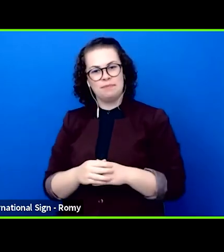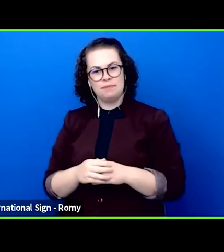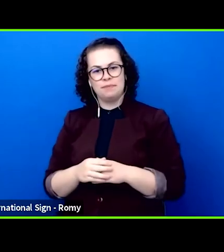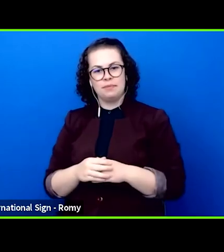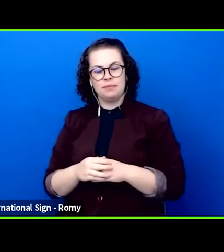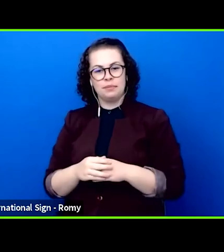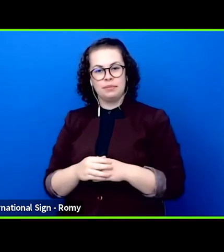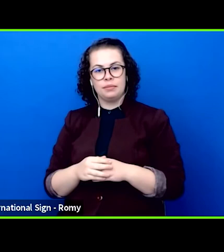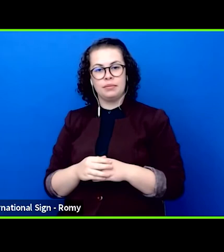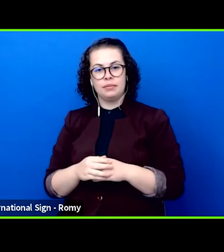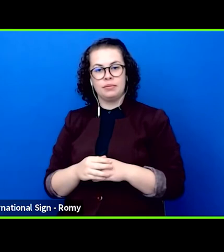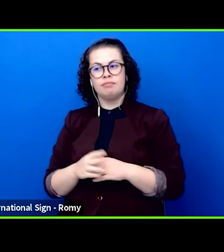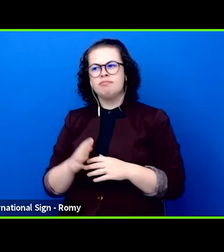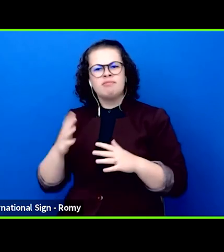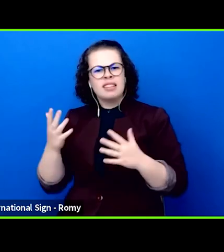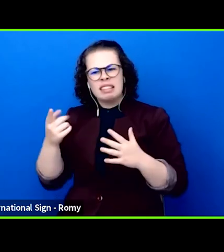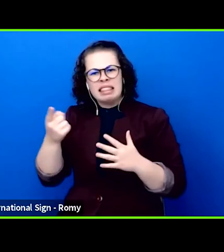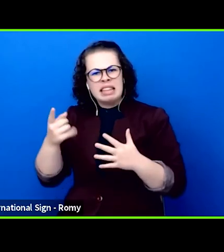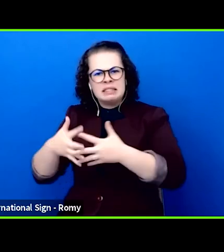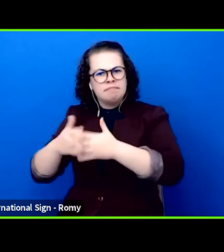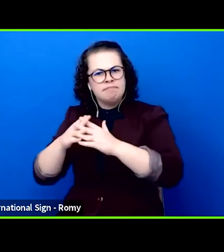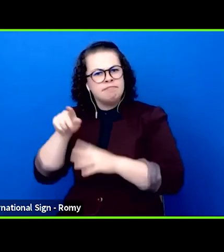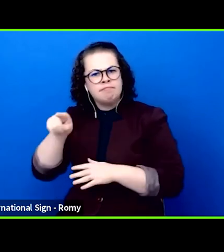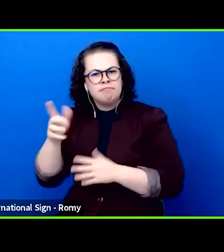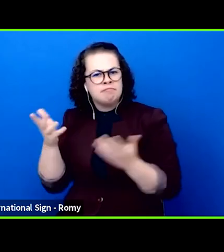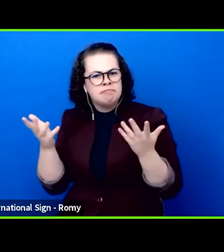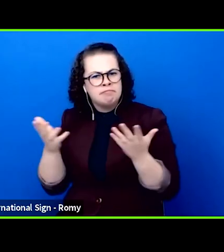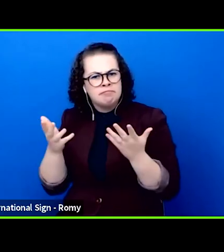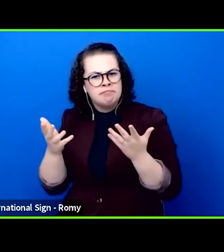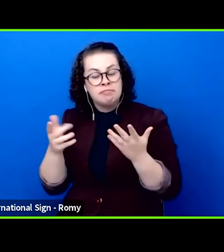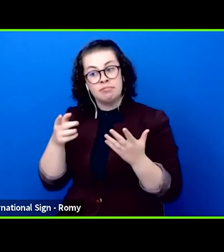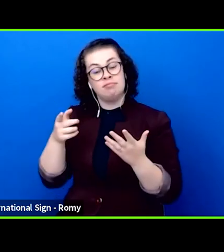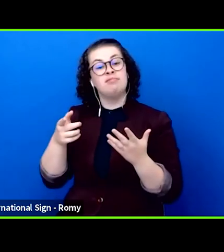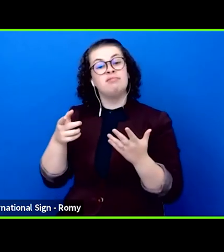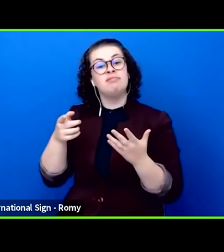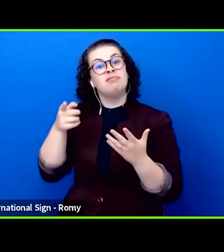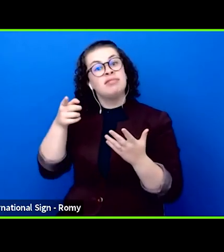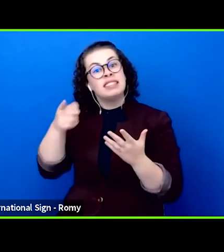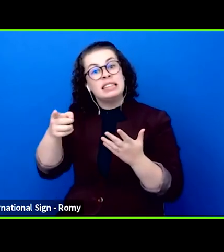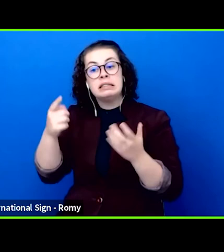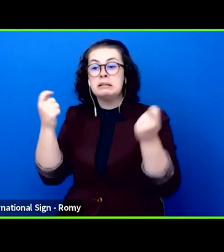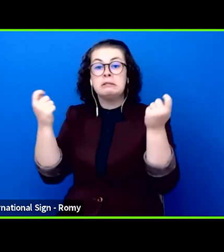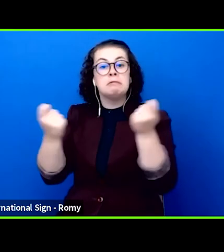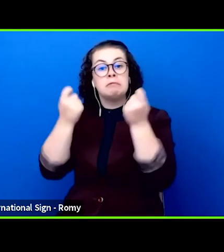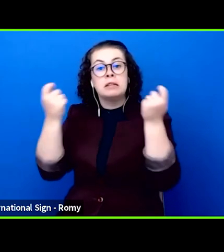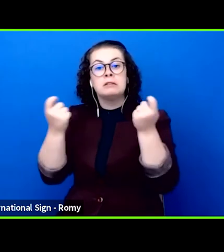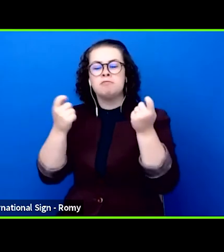in which it is created and so this festival conveys something about the realities of life